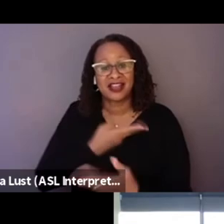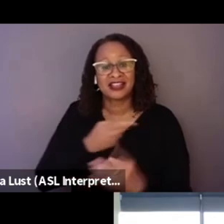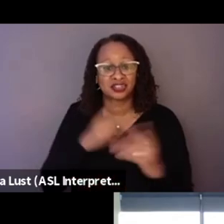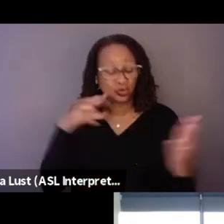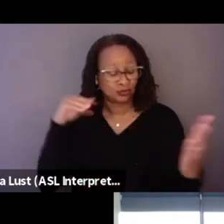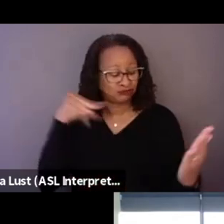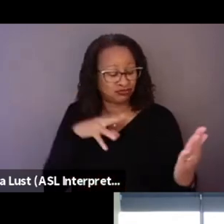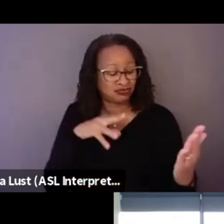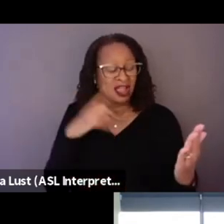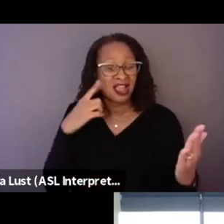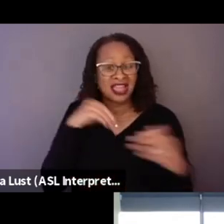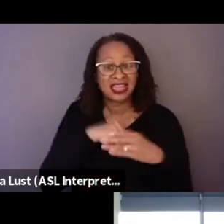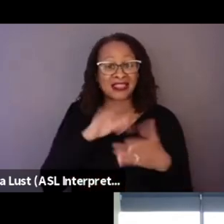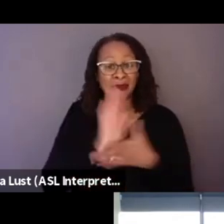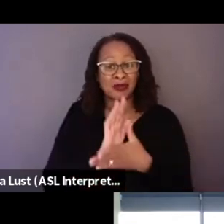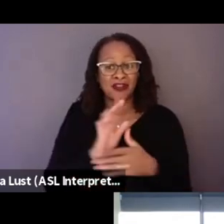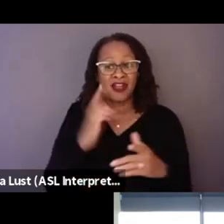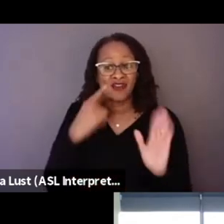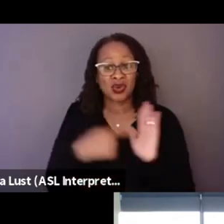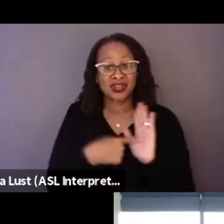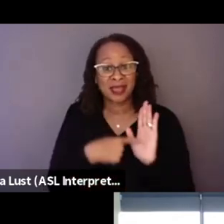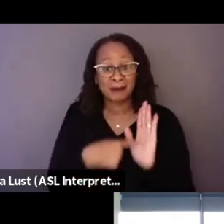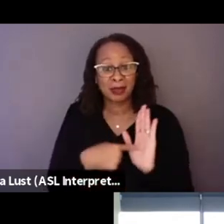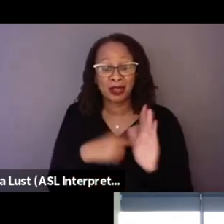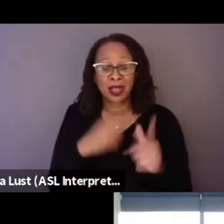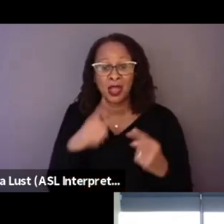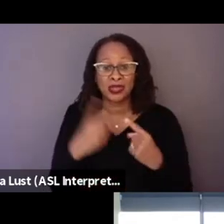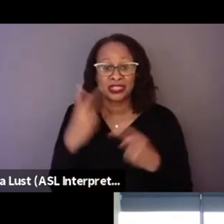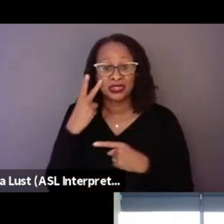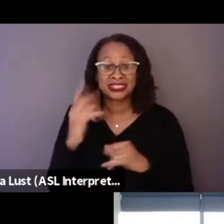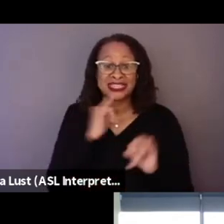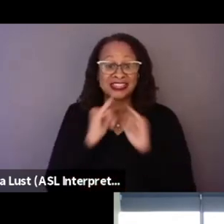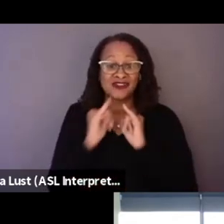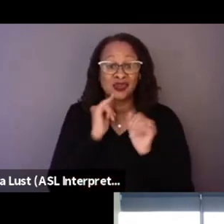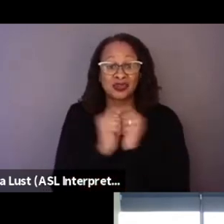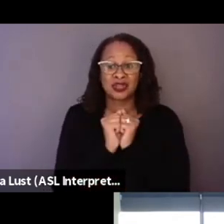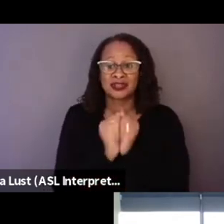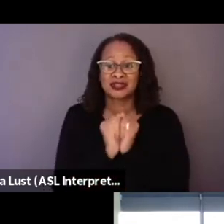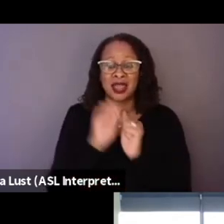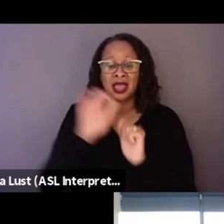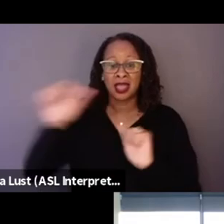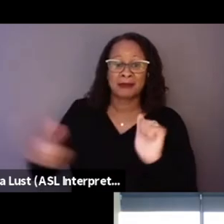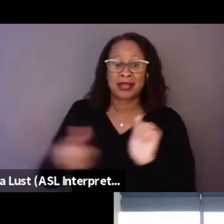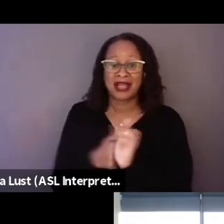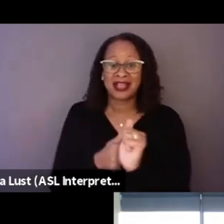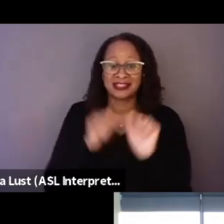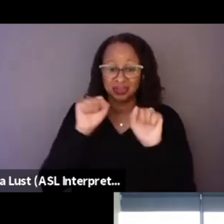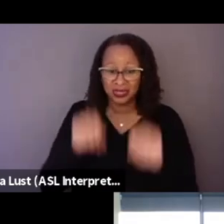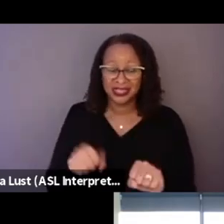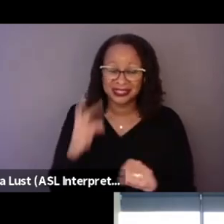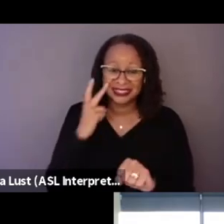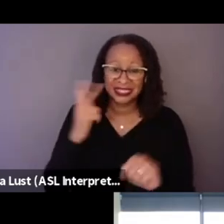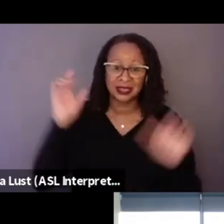Or for example, when you see them interviewed together, behind you can see a picture of a little kid